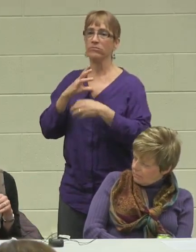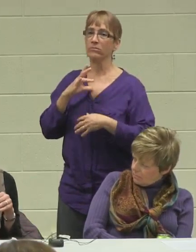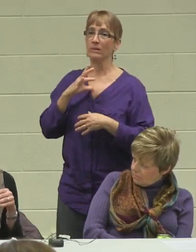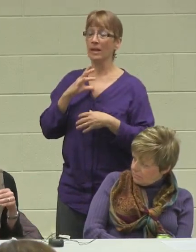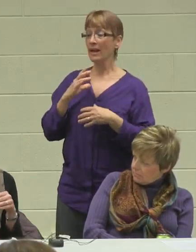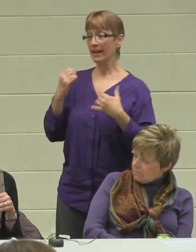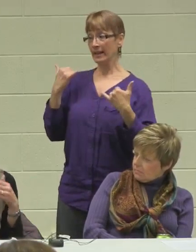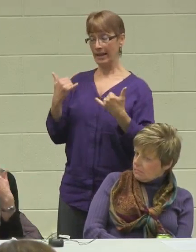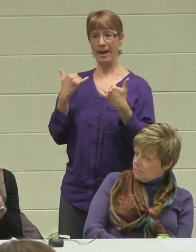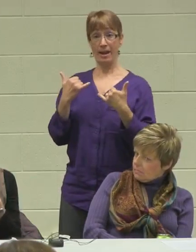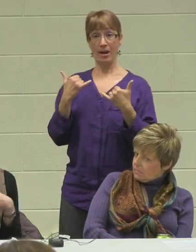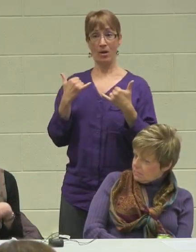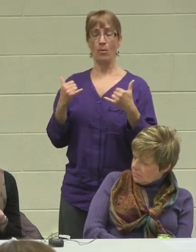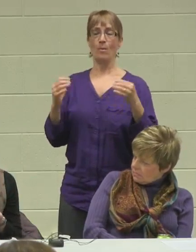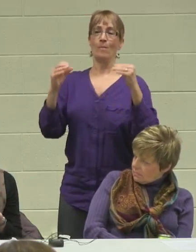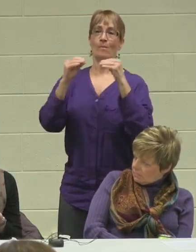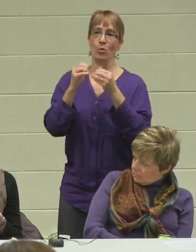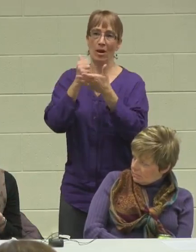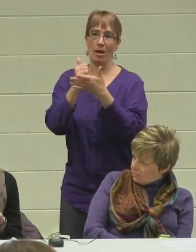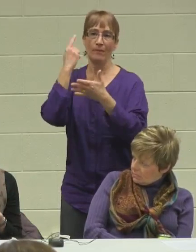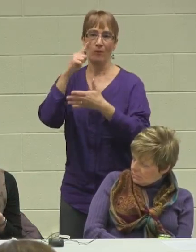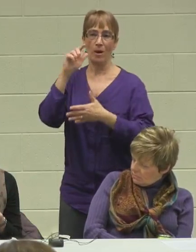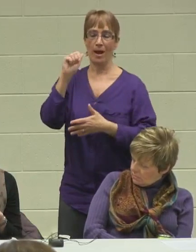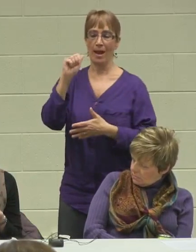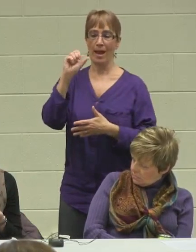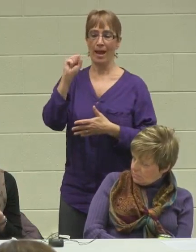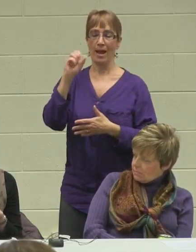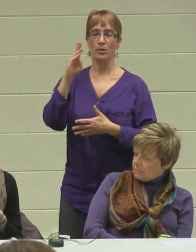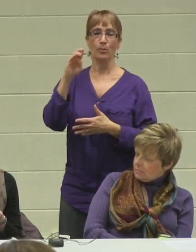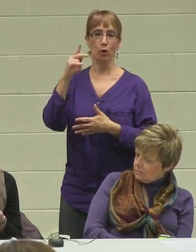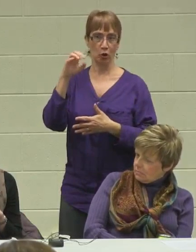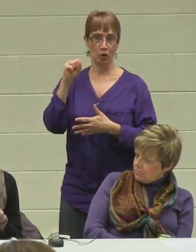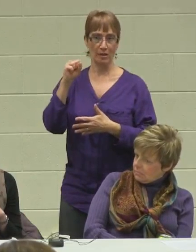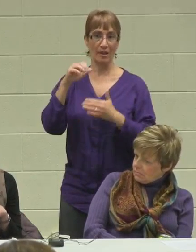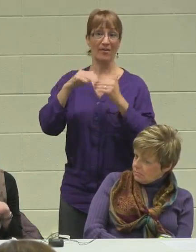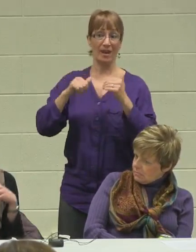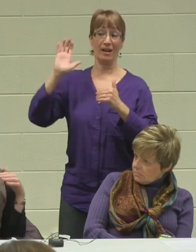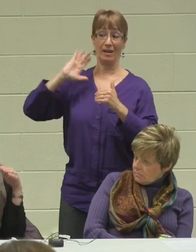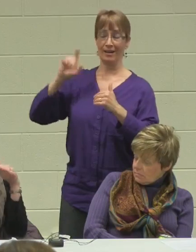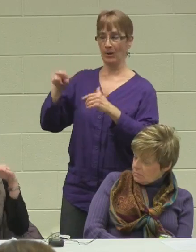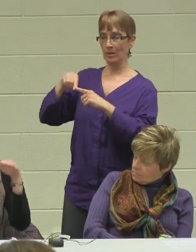than there was when he was in elementary school and middle school and high school. So he kind of paved